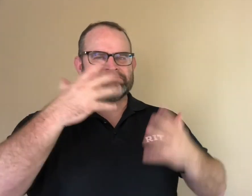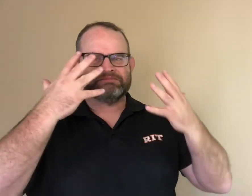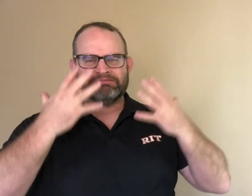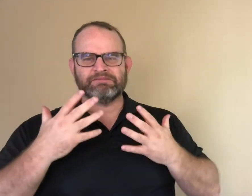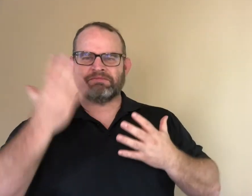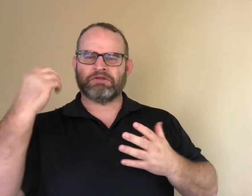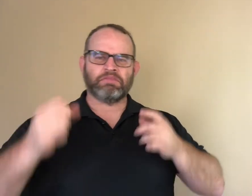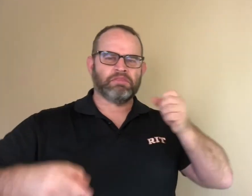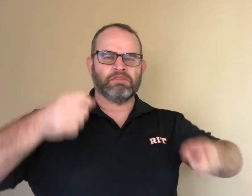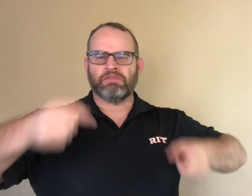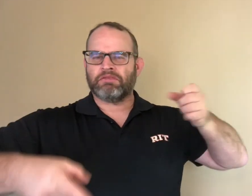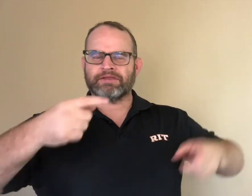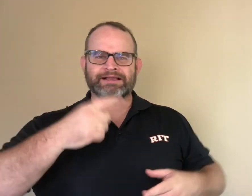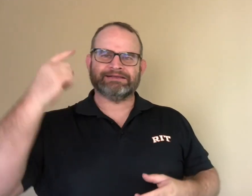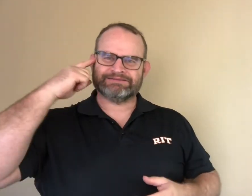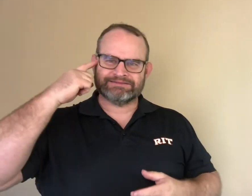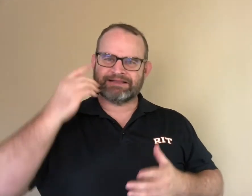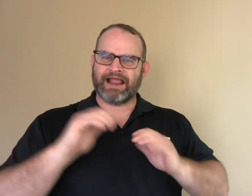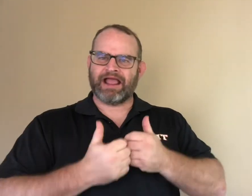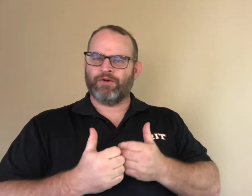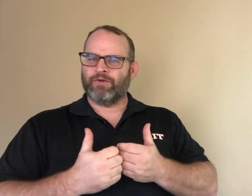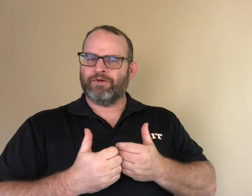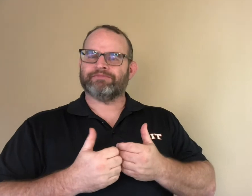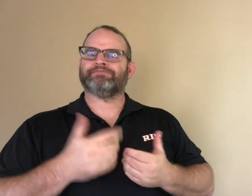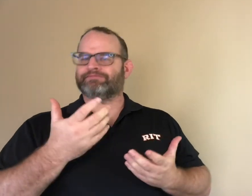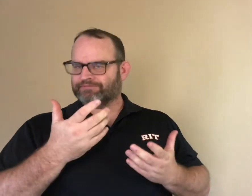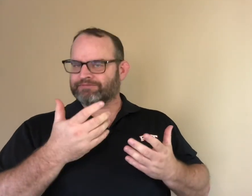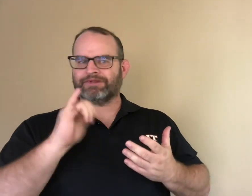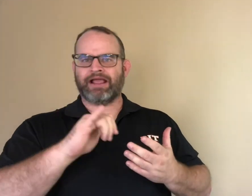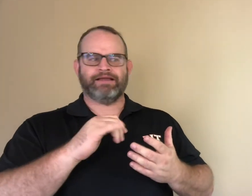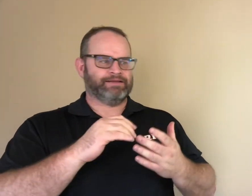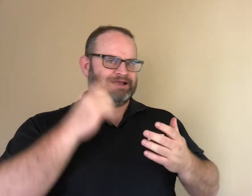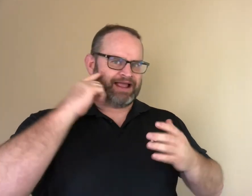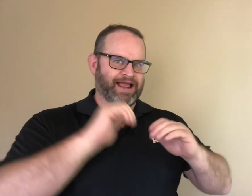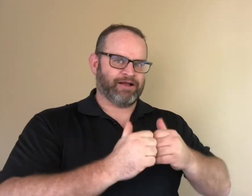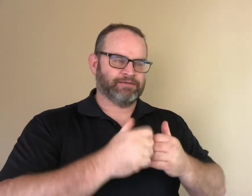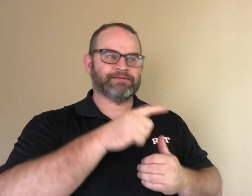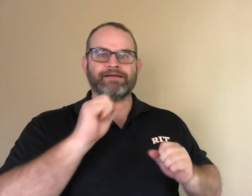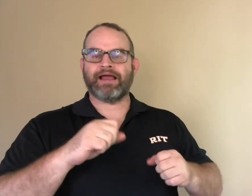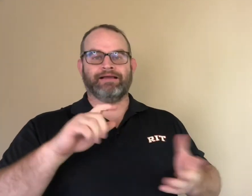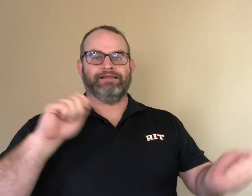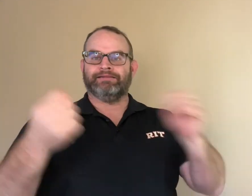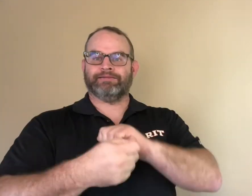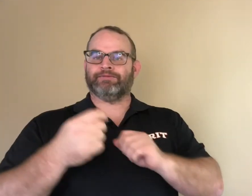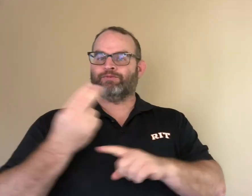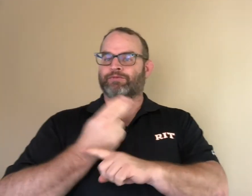She can make a committee to help community art work made of plastic bottles to make the town artistic and beautiful.